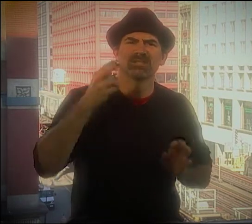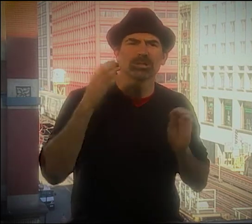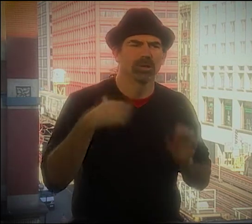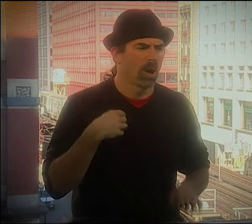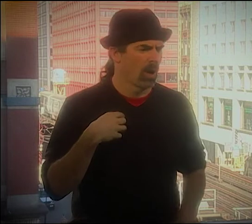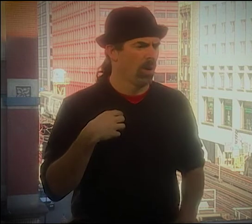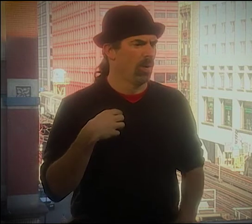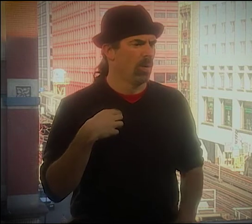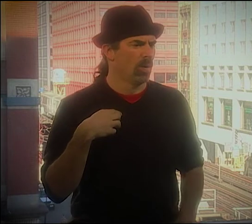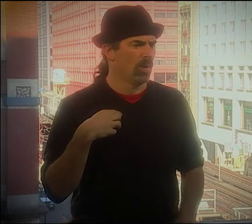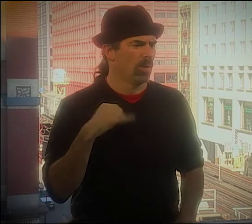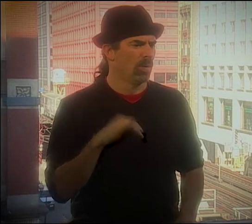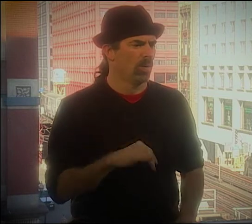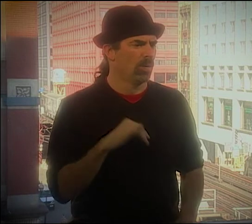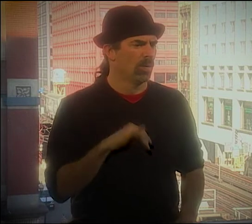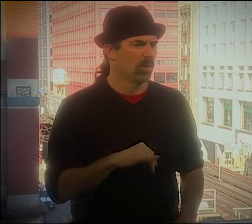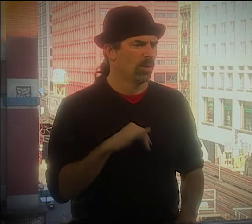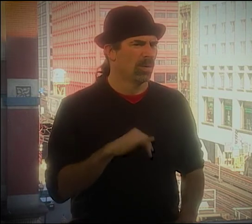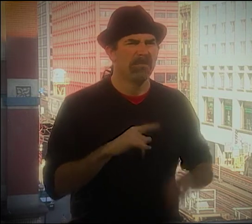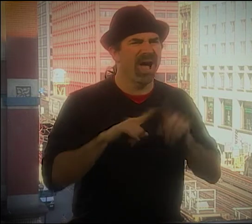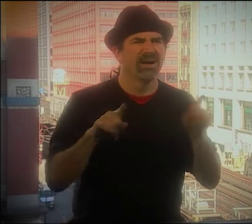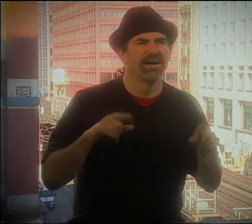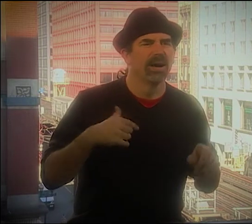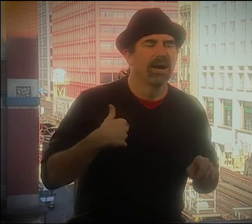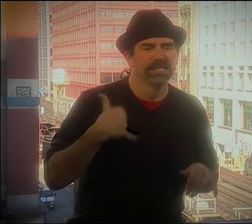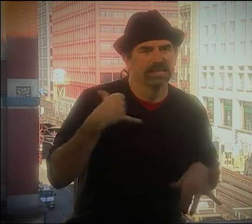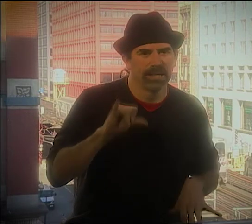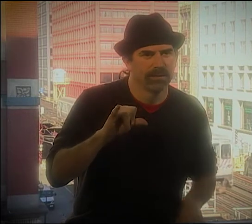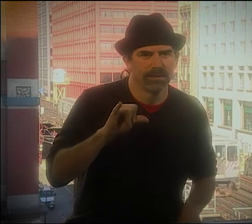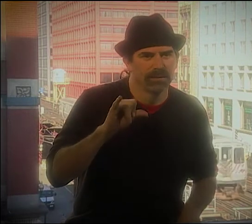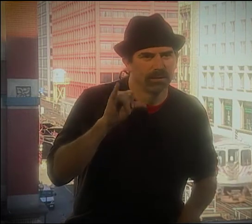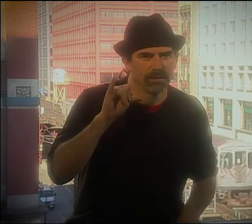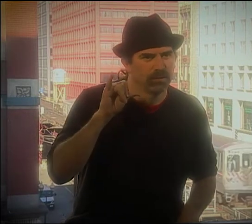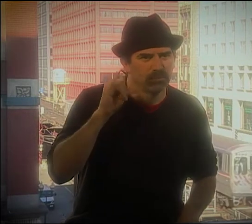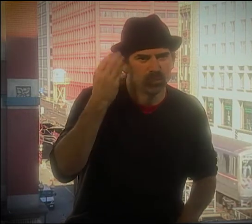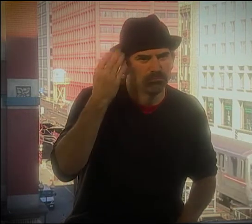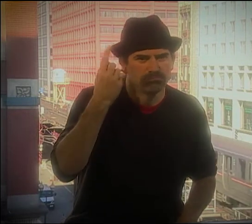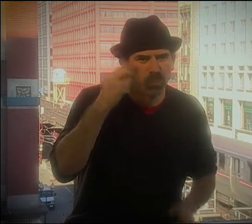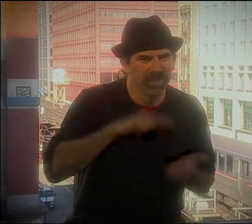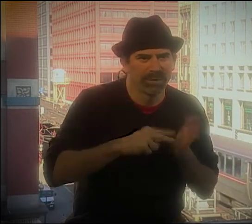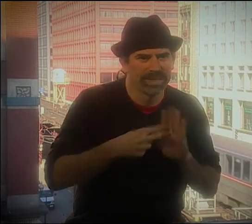NO, YOU KNOW, I DIDN'T REALLY KNOW ABOUT INTERPRETERS BACK THEN.